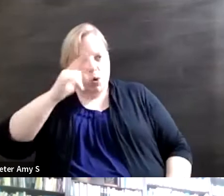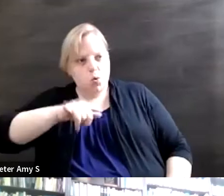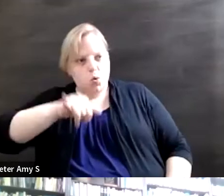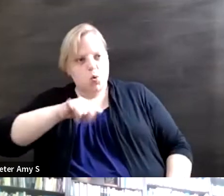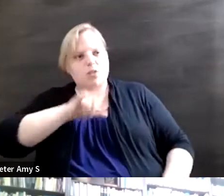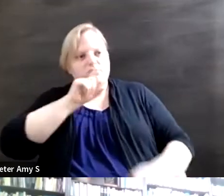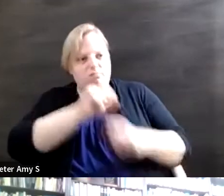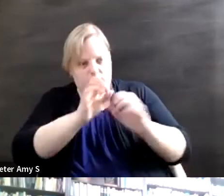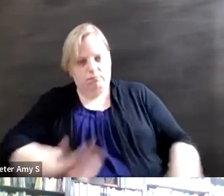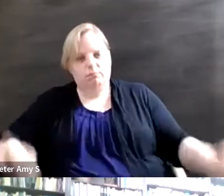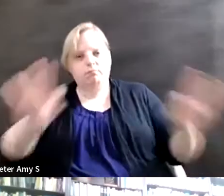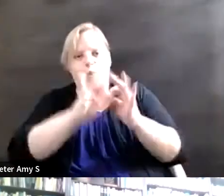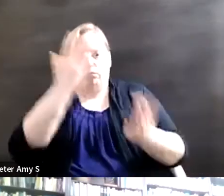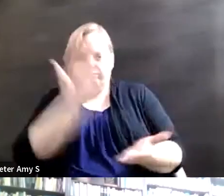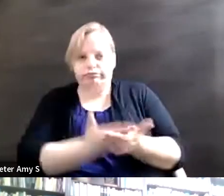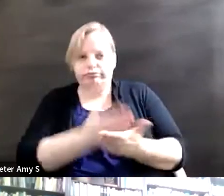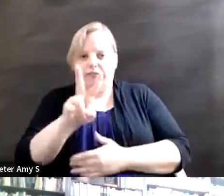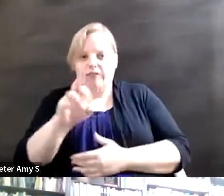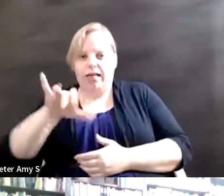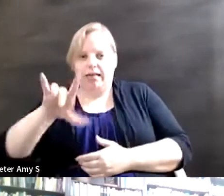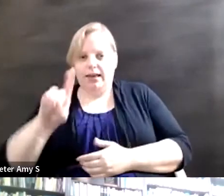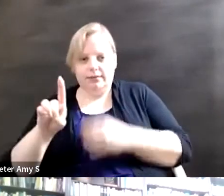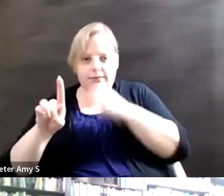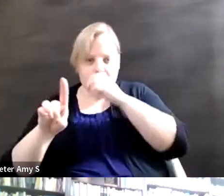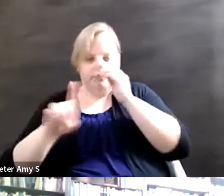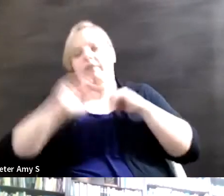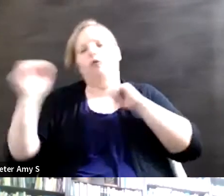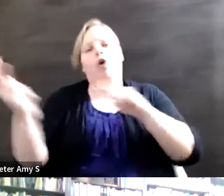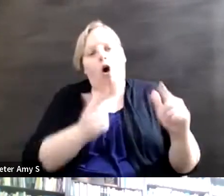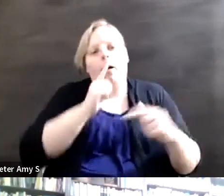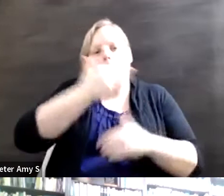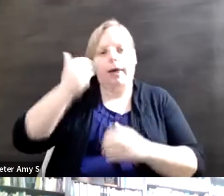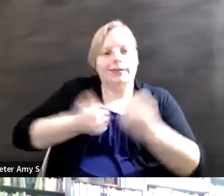fought and it's in the best interest of all of us that we move this needle forward because,